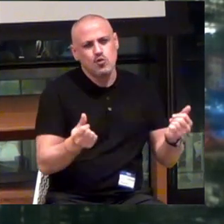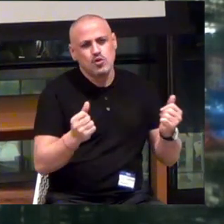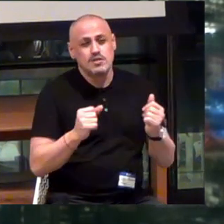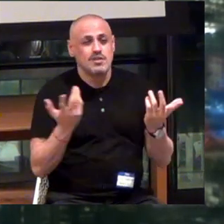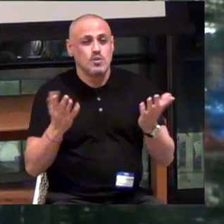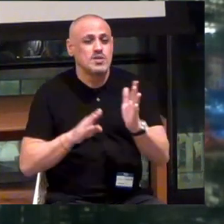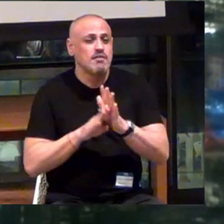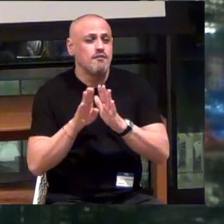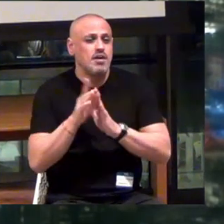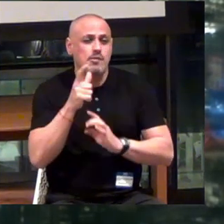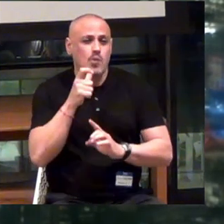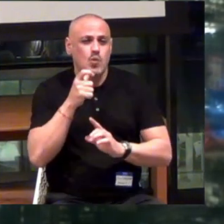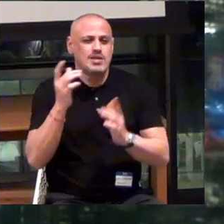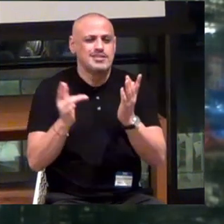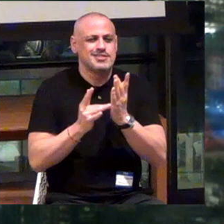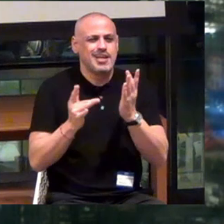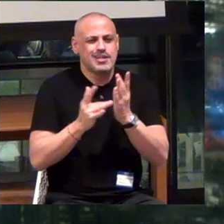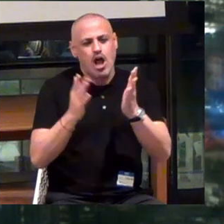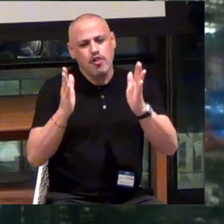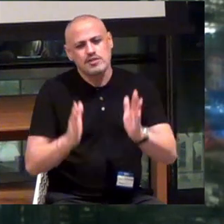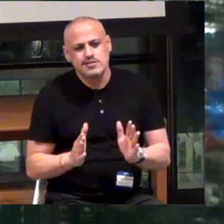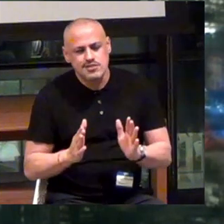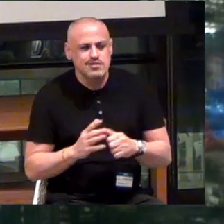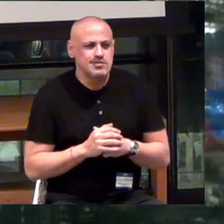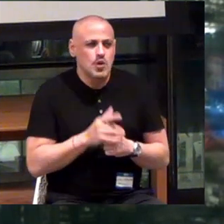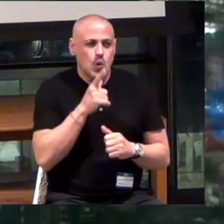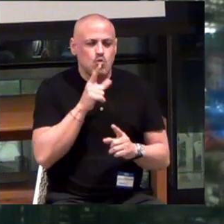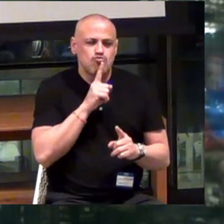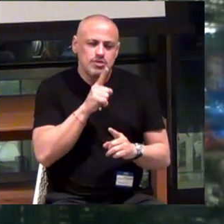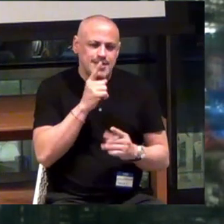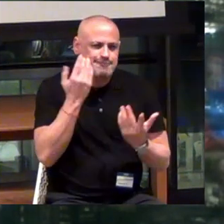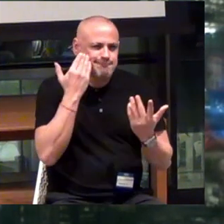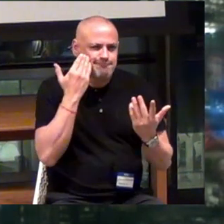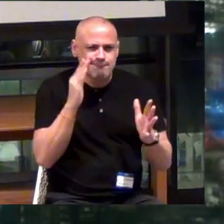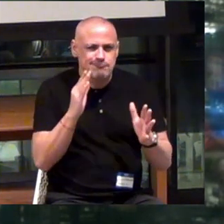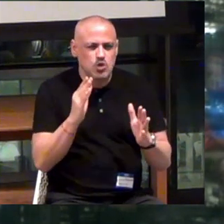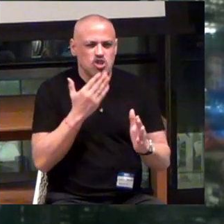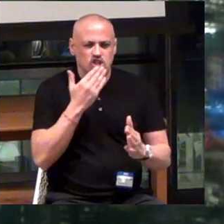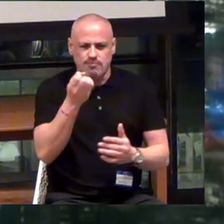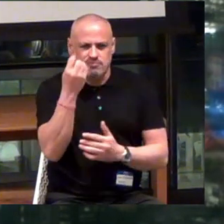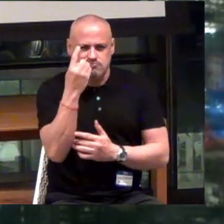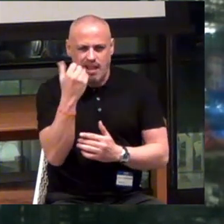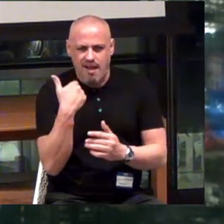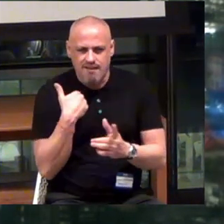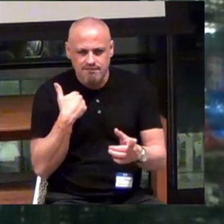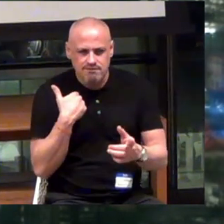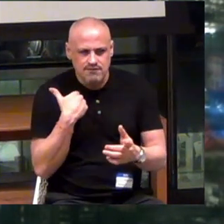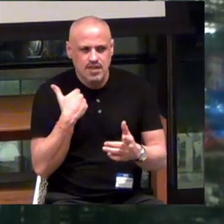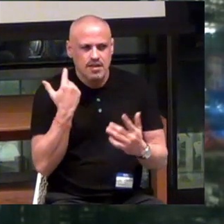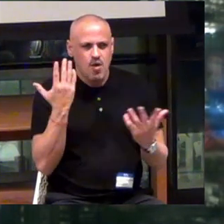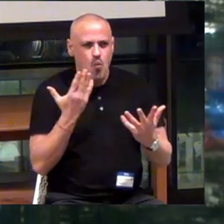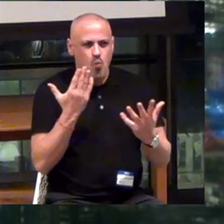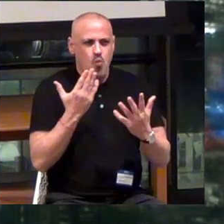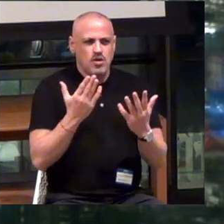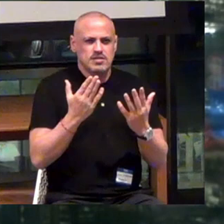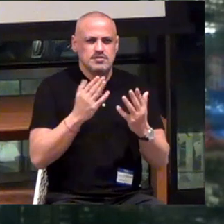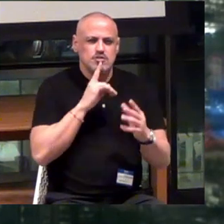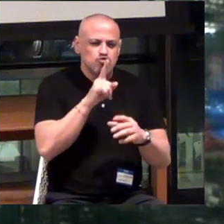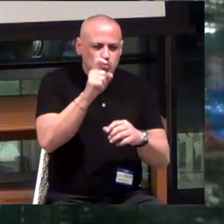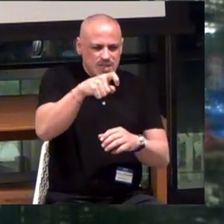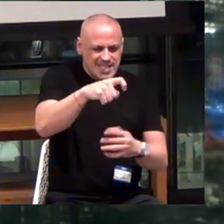by technologists who really don't have a good understanding of what the true needs are.